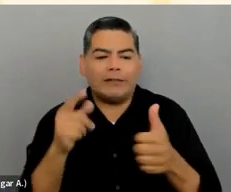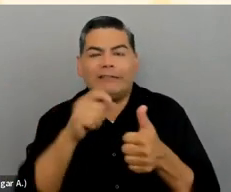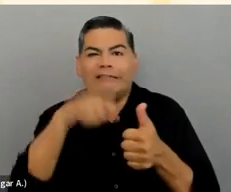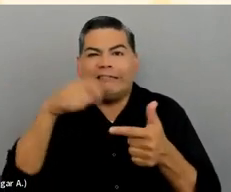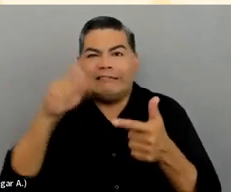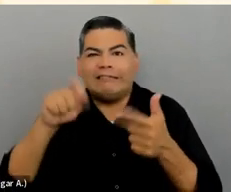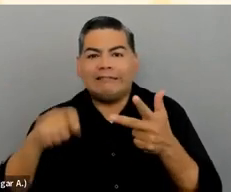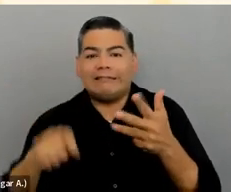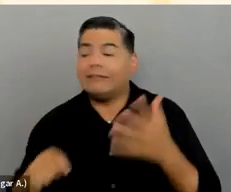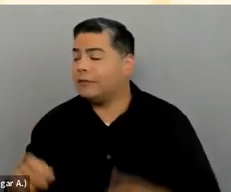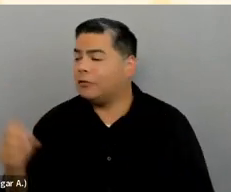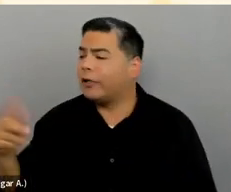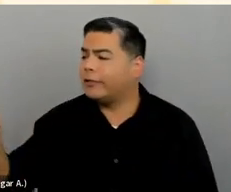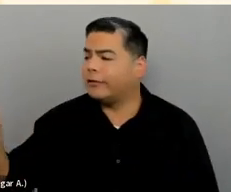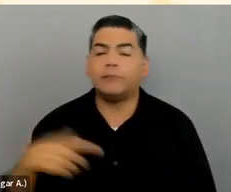A question from Faye [phonetic]: